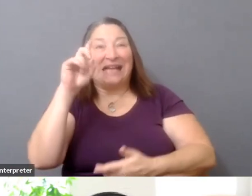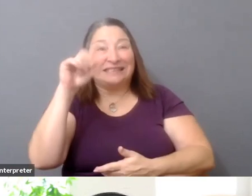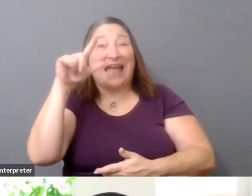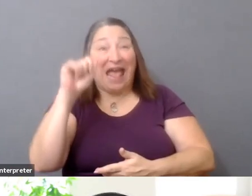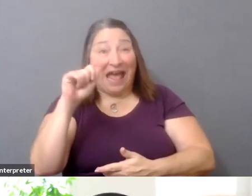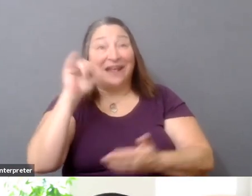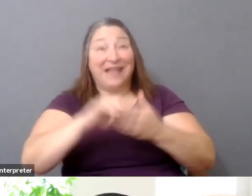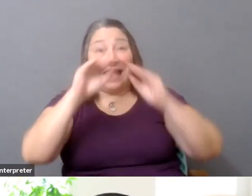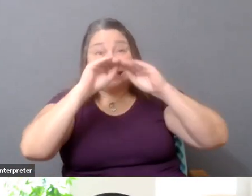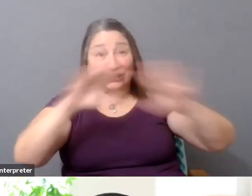I'm all for it.